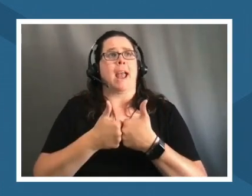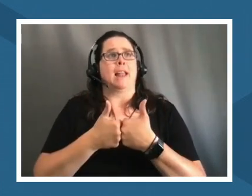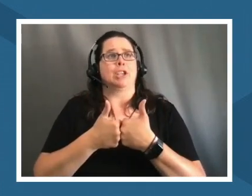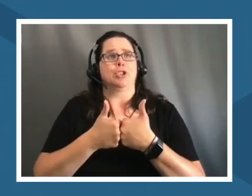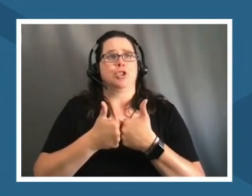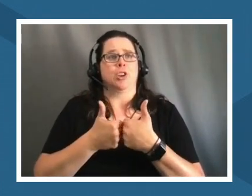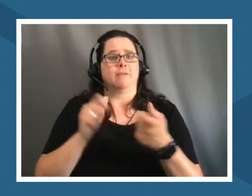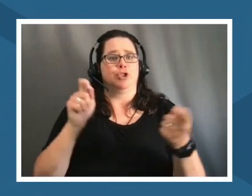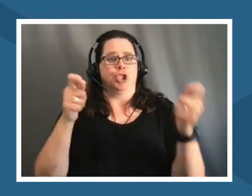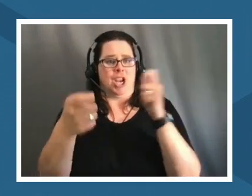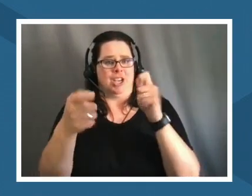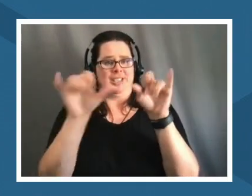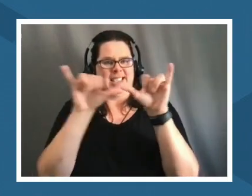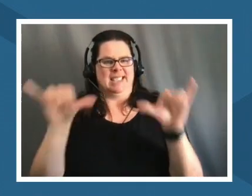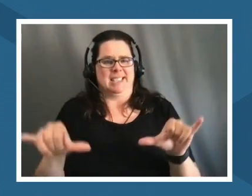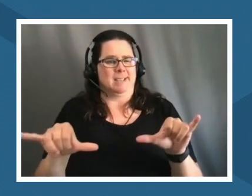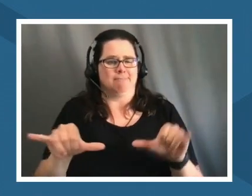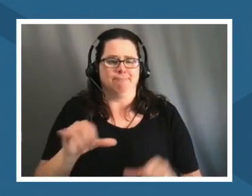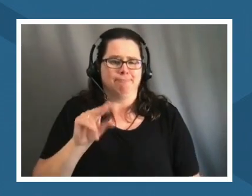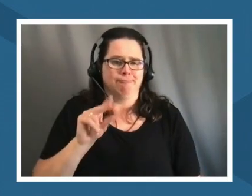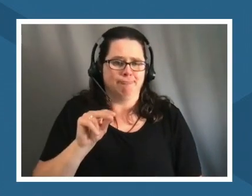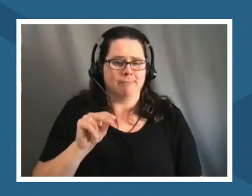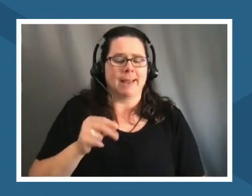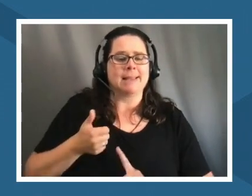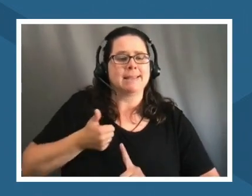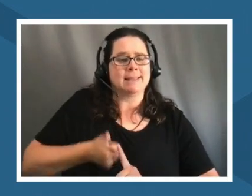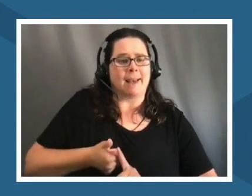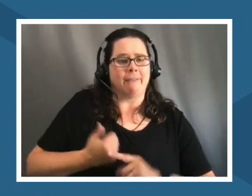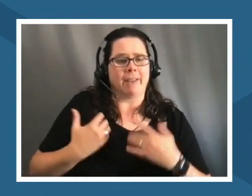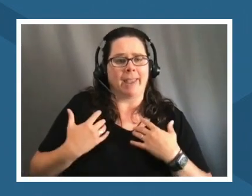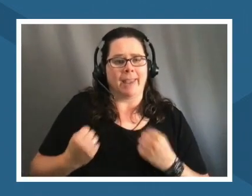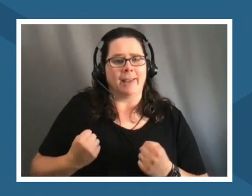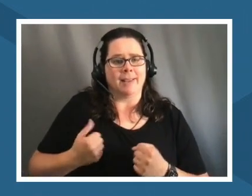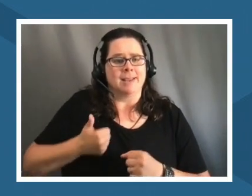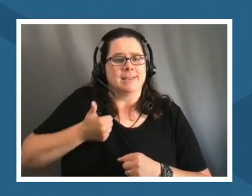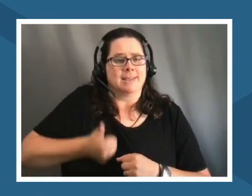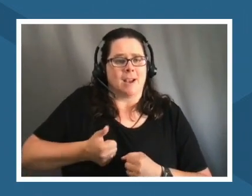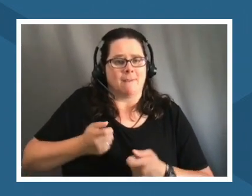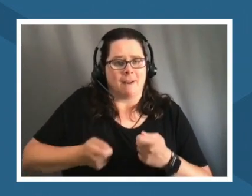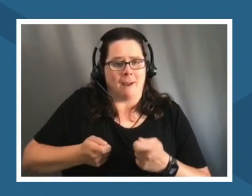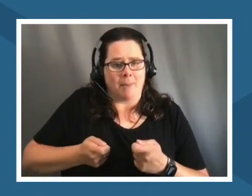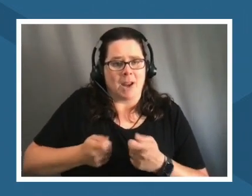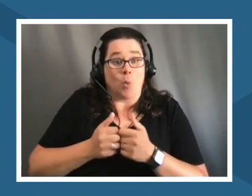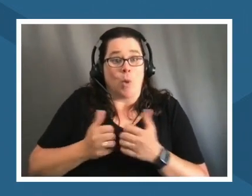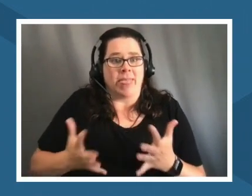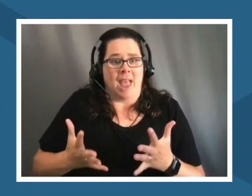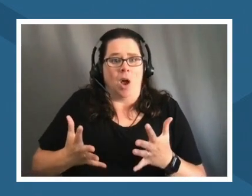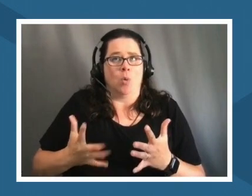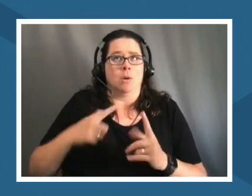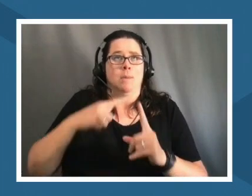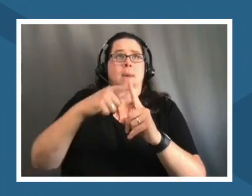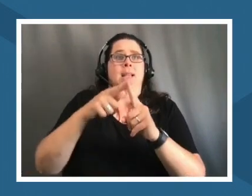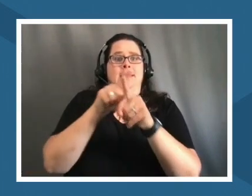they can still self-heal and accommodate a lot of things um without any positive